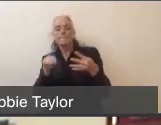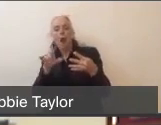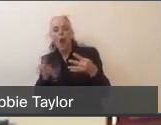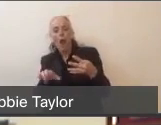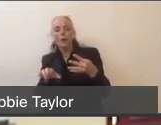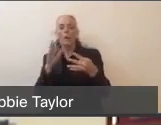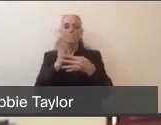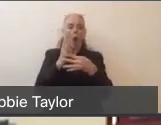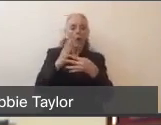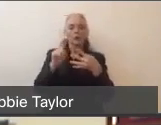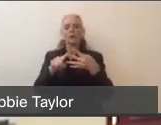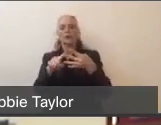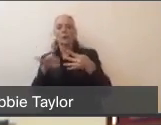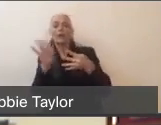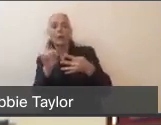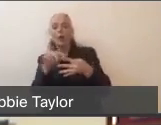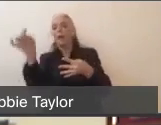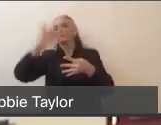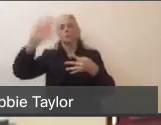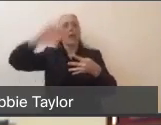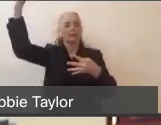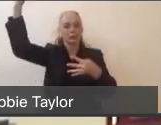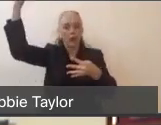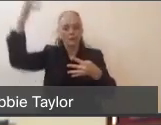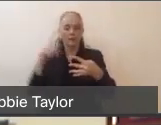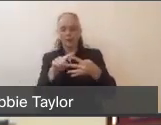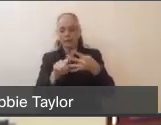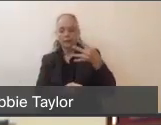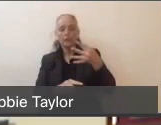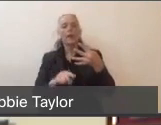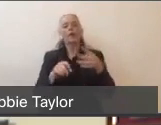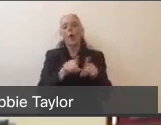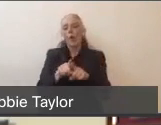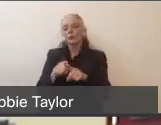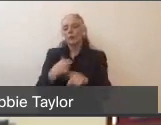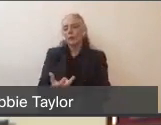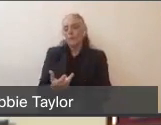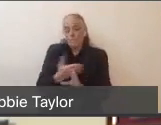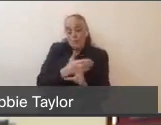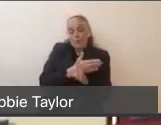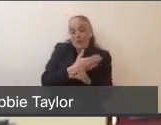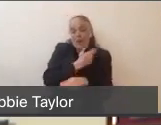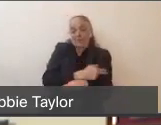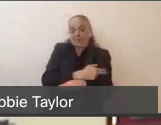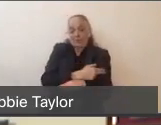And then there's three areas that we need to look at when we talk about surge: There's pre-hospital care surge, or your fire engines and your ambulances